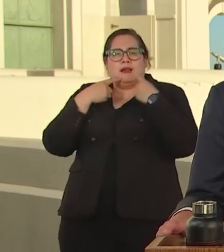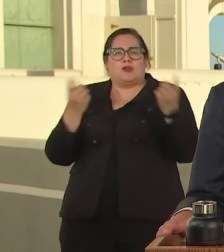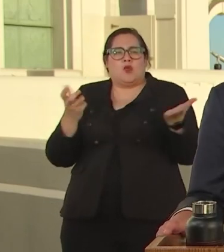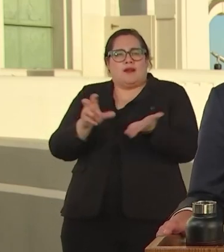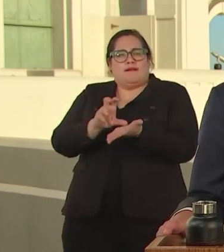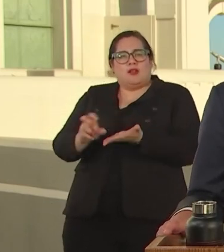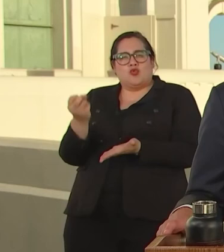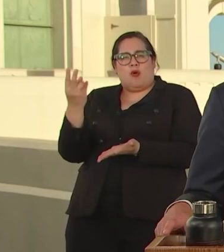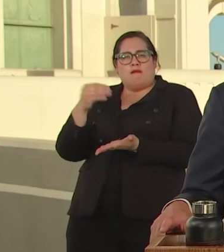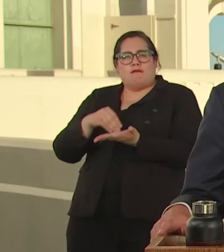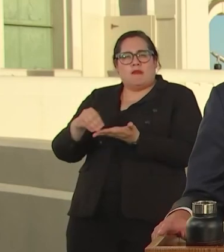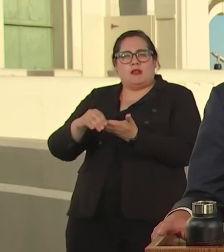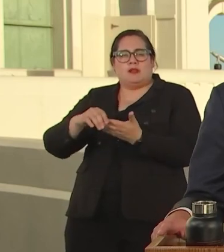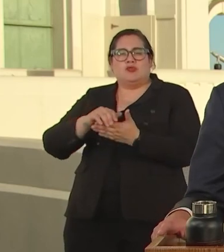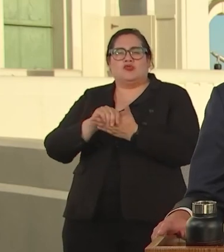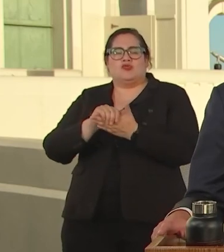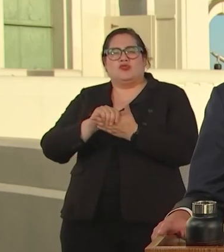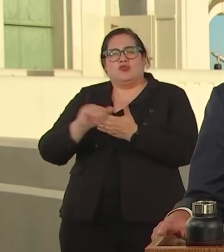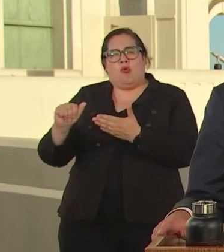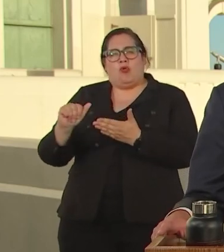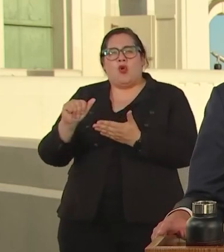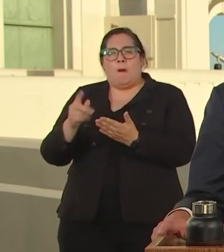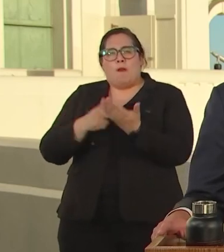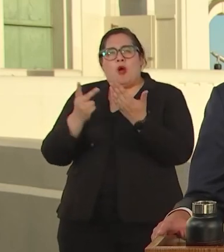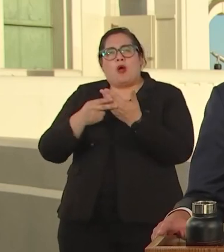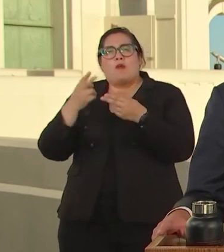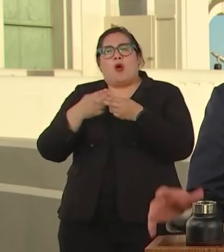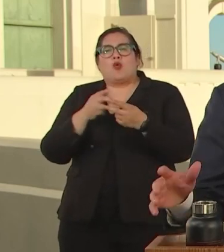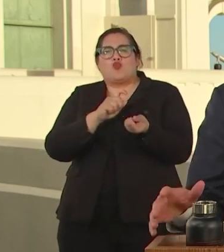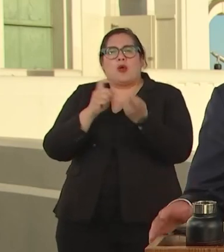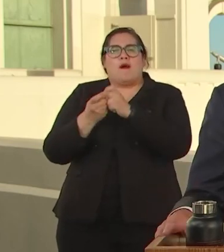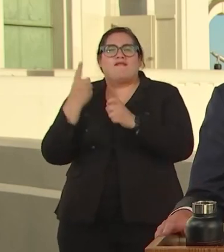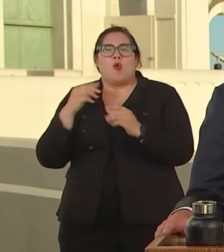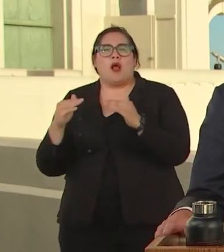CALLED REFORMS FOR EQUITY AND